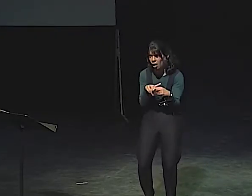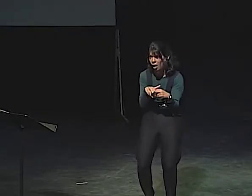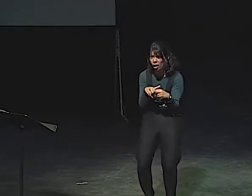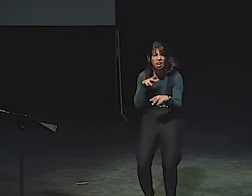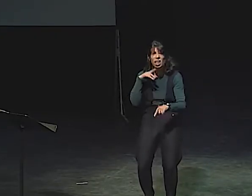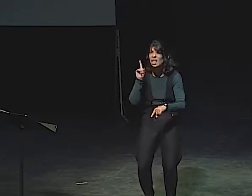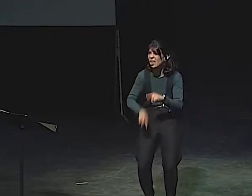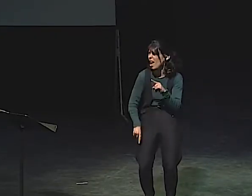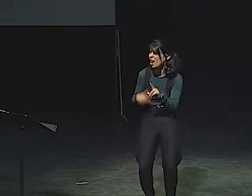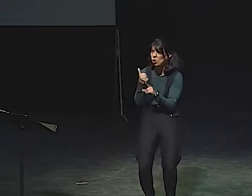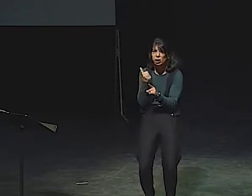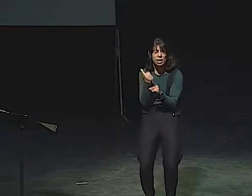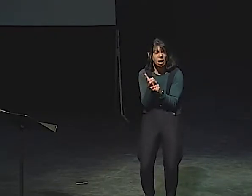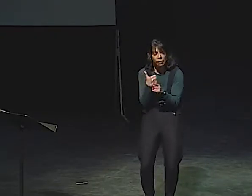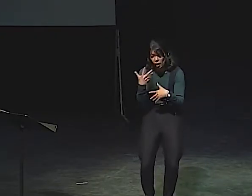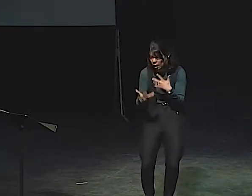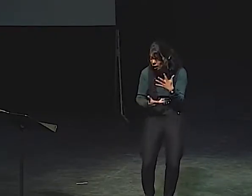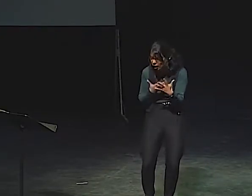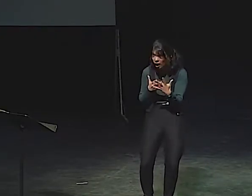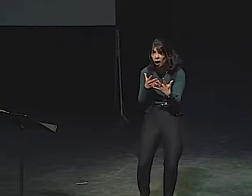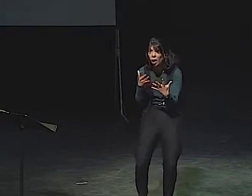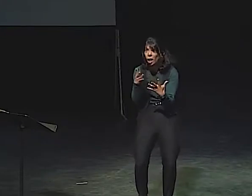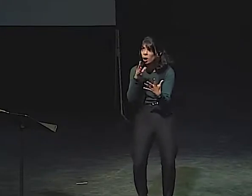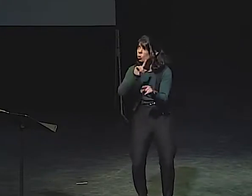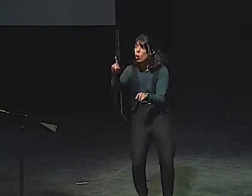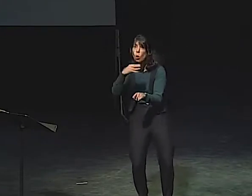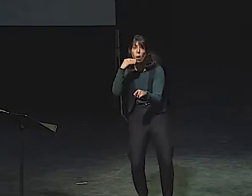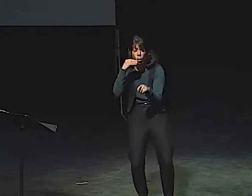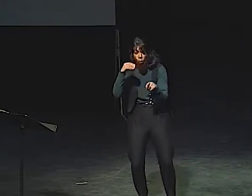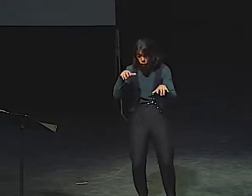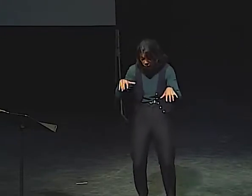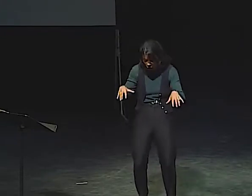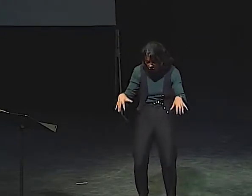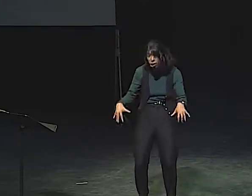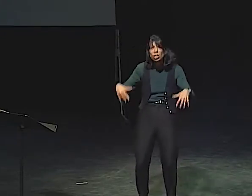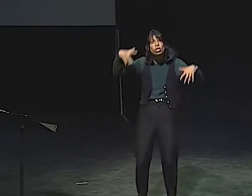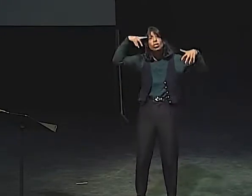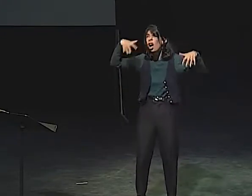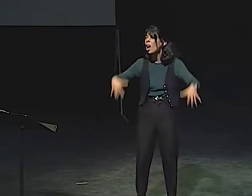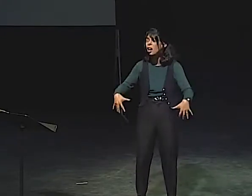THE BAG LADY IS JUST SITTING THERE. SHE CAN'T DO IT EITHER.